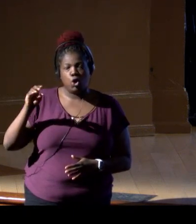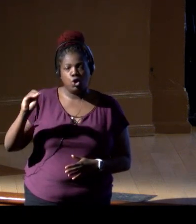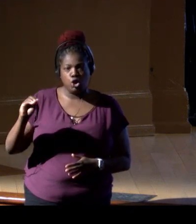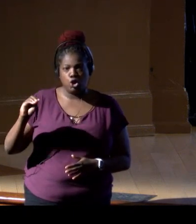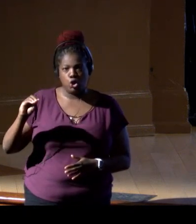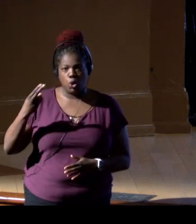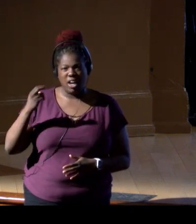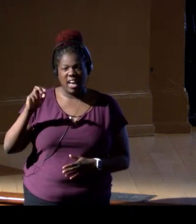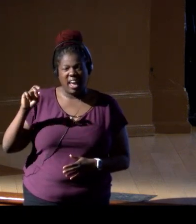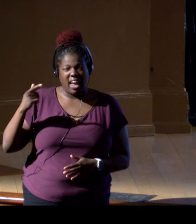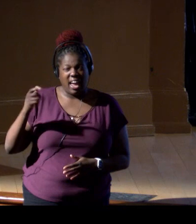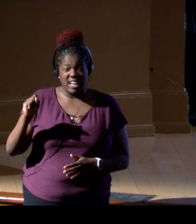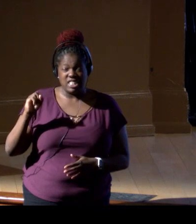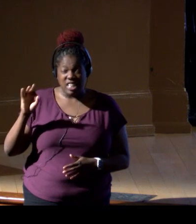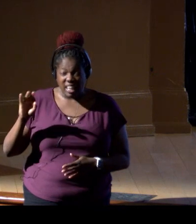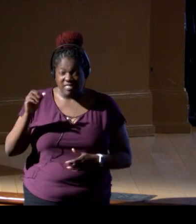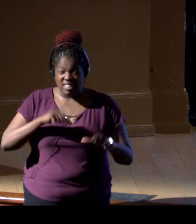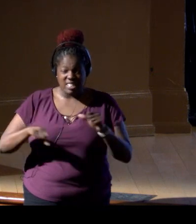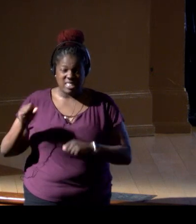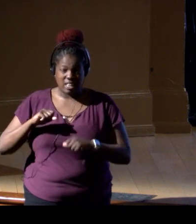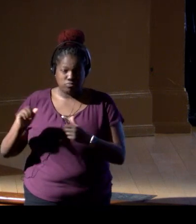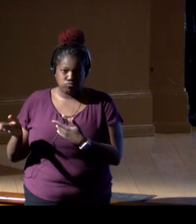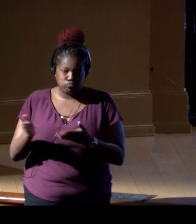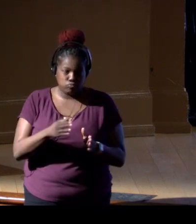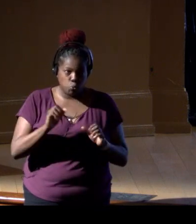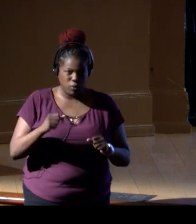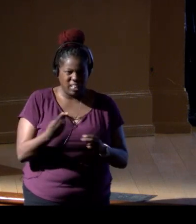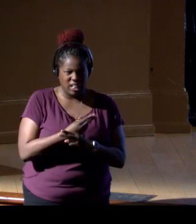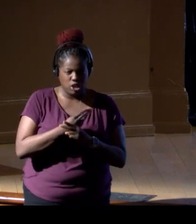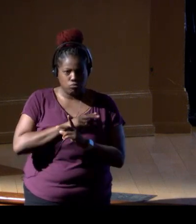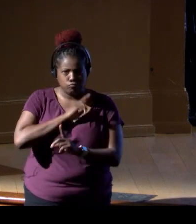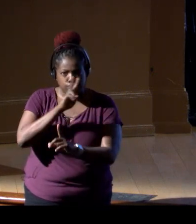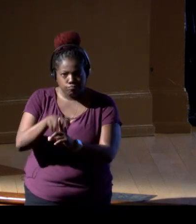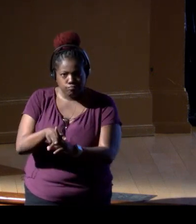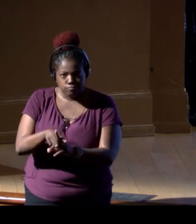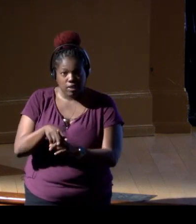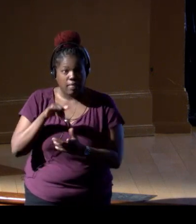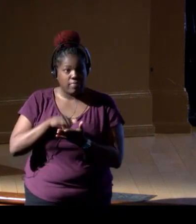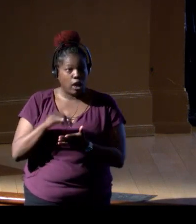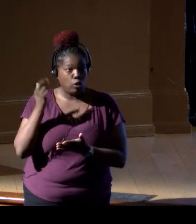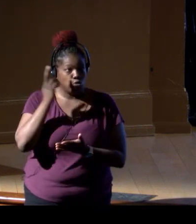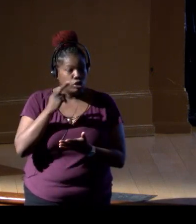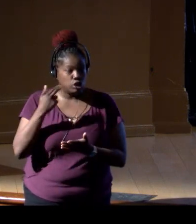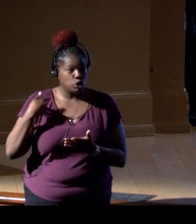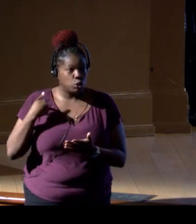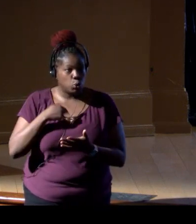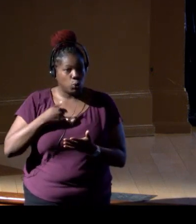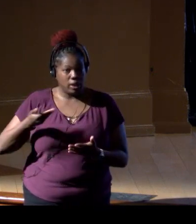Well, you can use it for this, you can use it for that. And for that reason, we've invited eight thought leaders